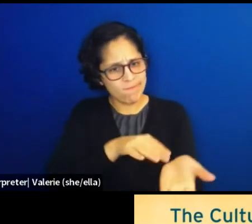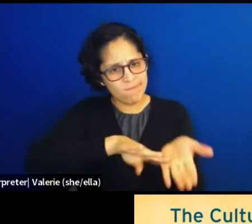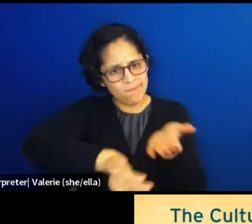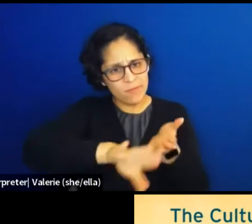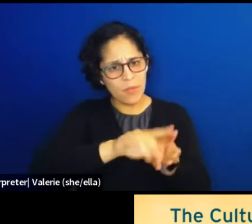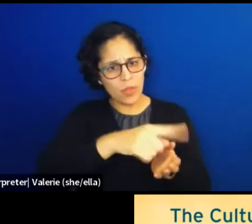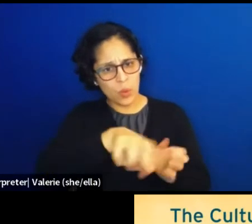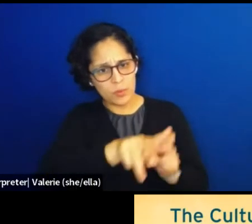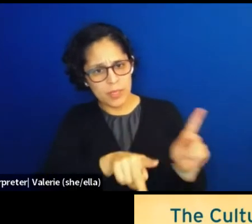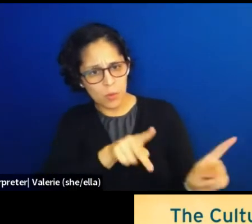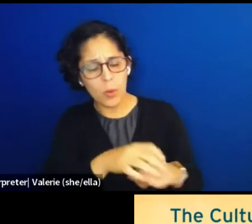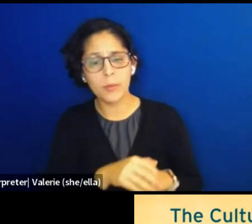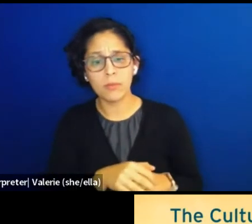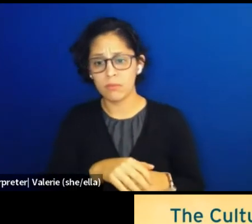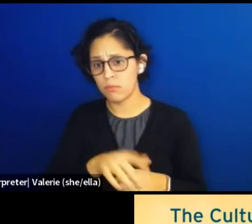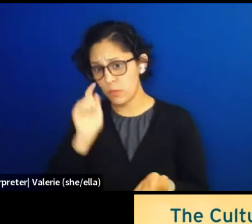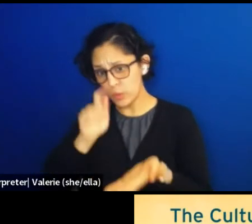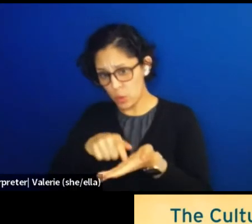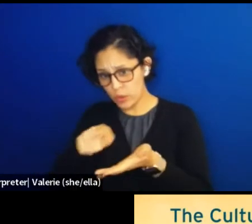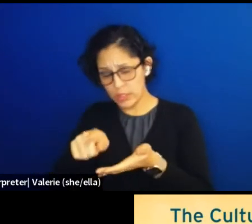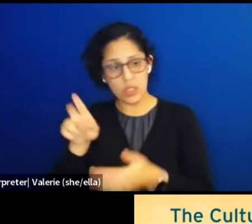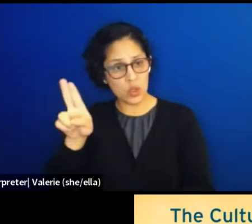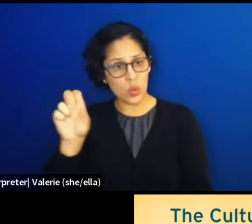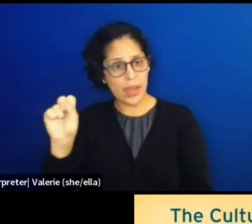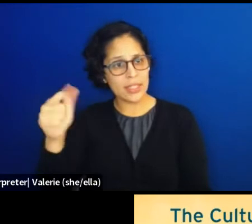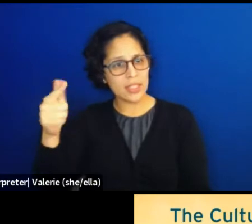You see it when U.S Generals monetize the slaughter